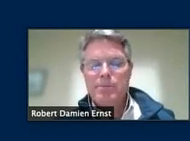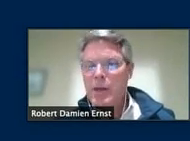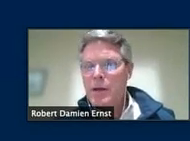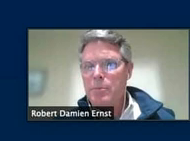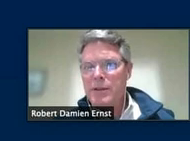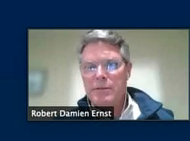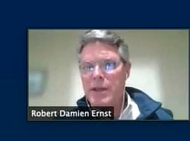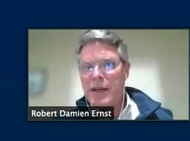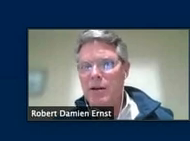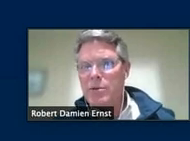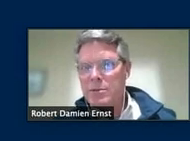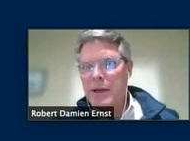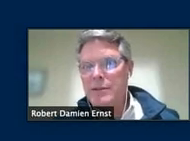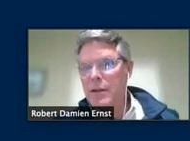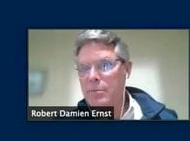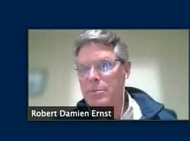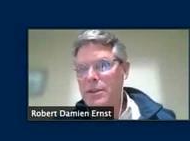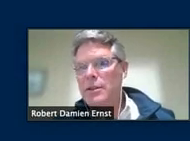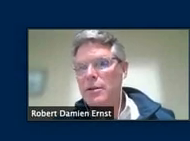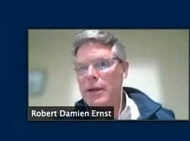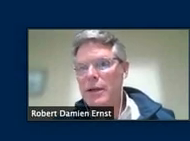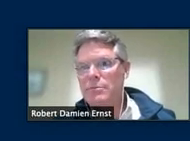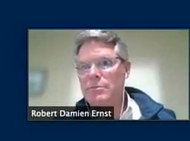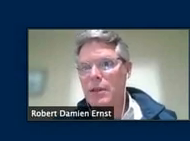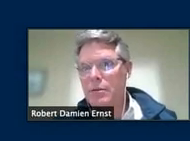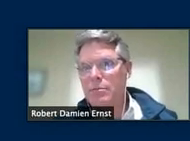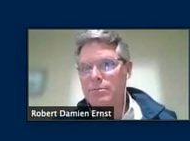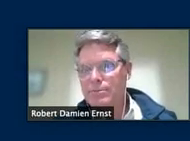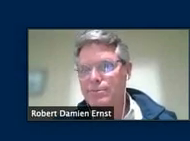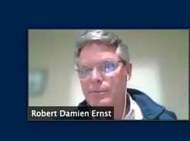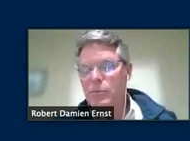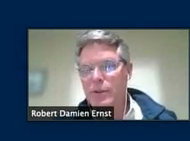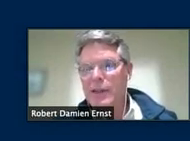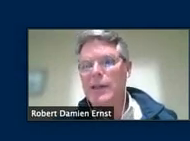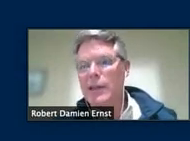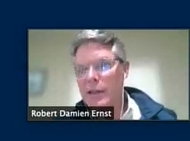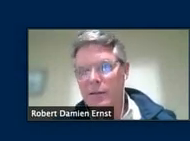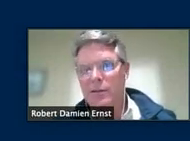but you can't always mask that and particularly around, you know, when eating